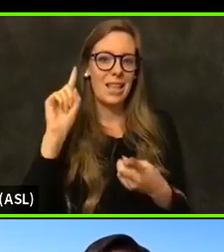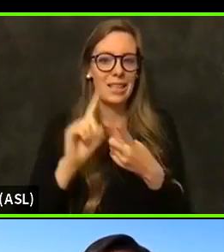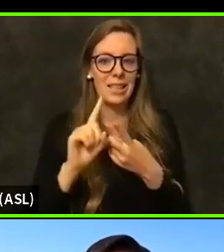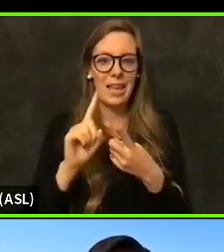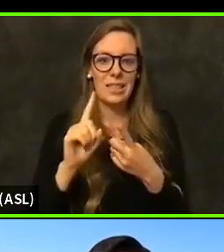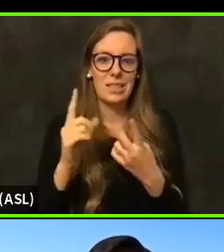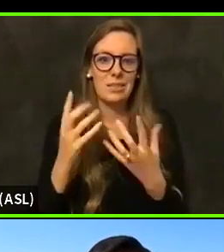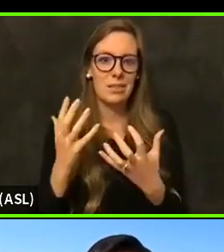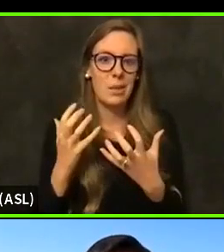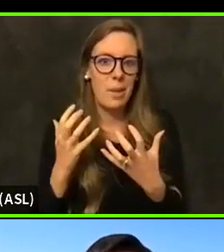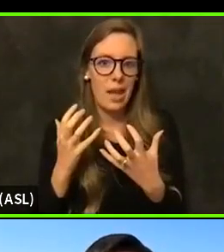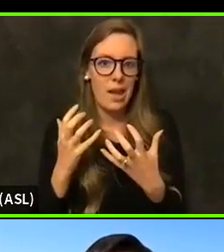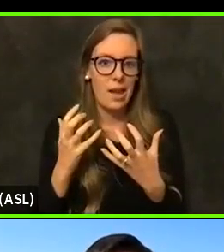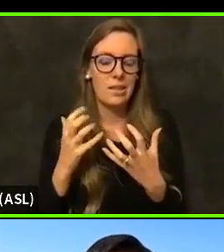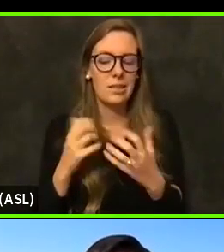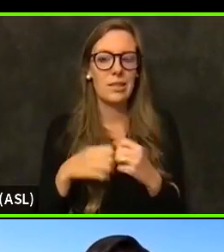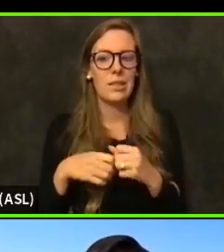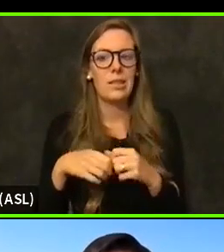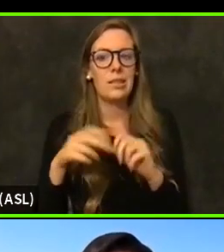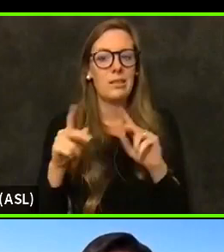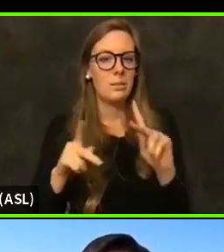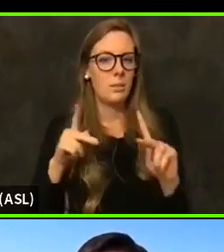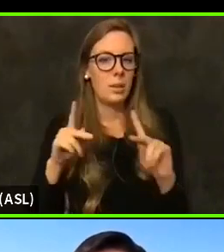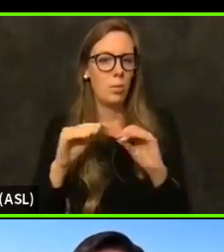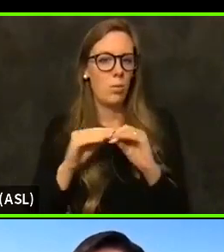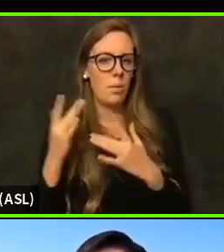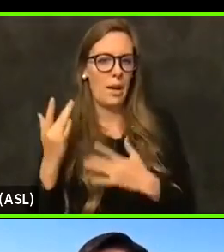I think we're much more likely to get tested around the holidays because we're